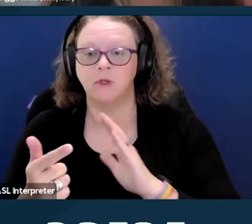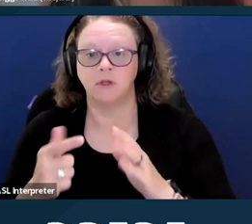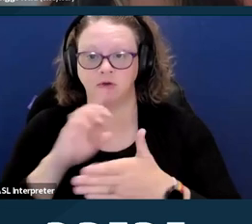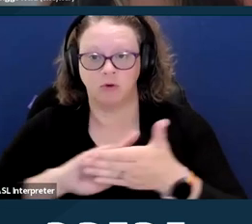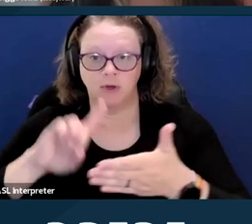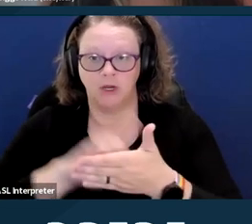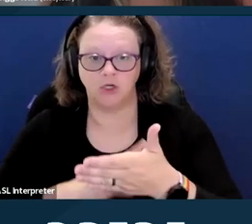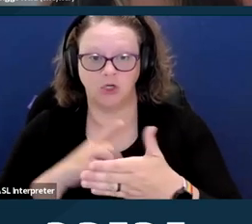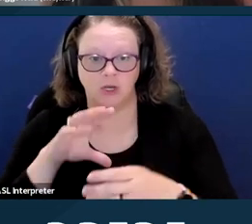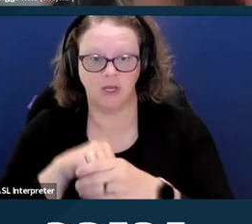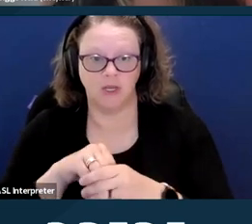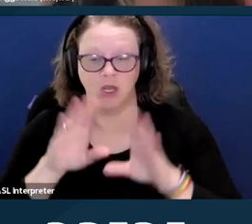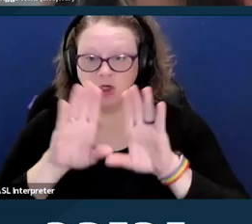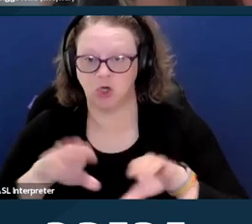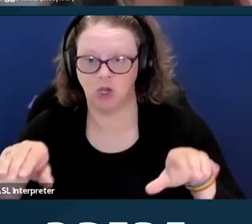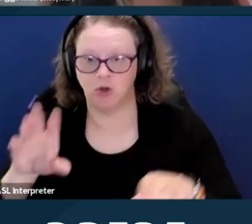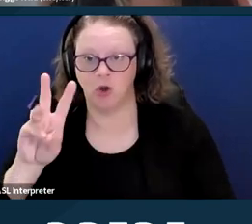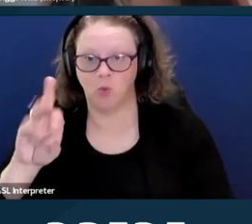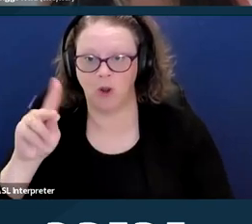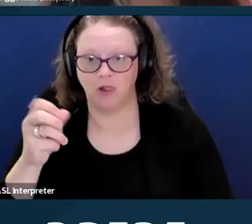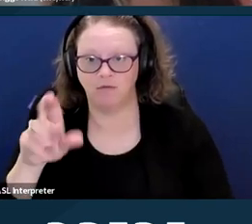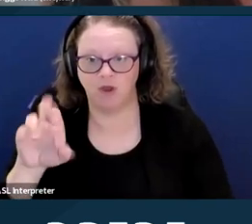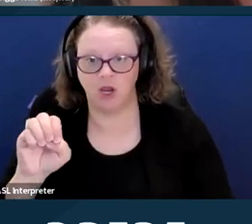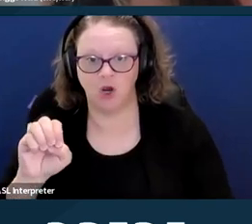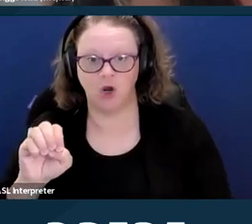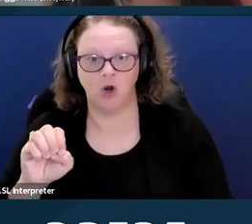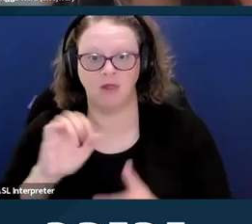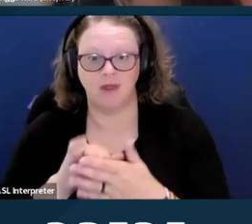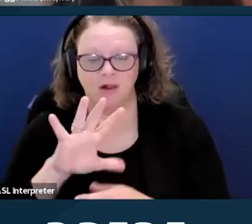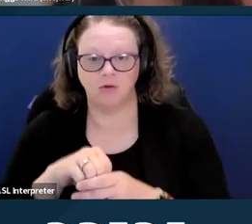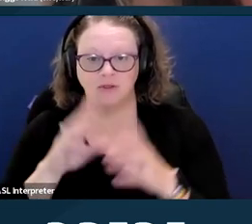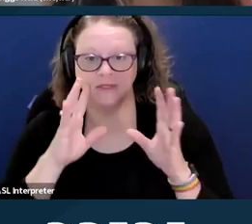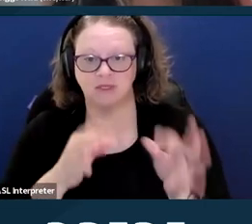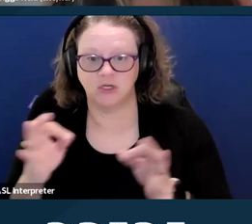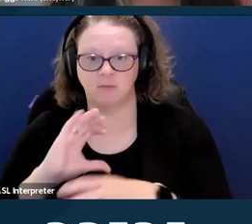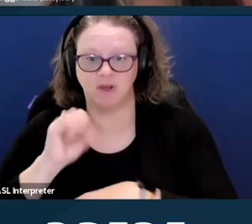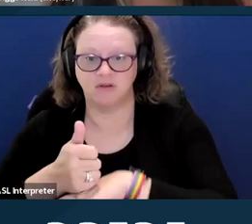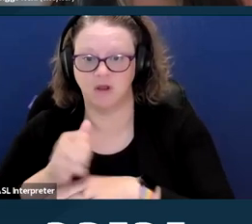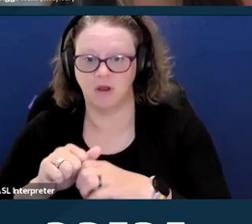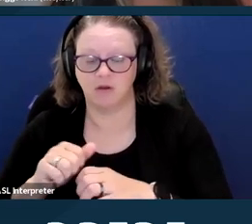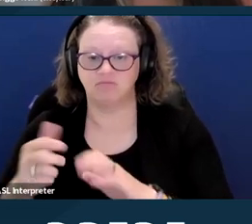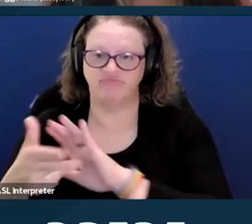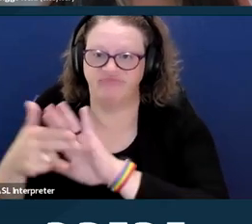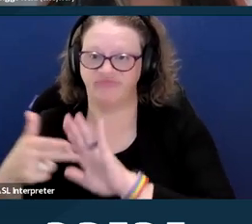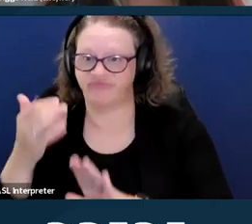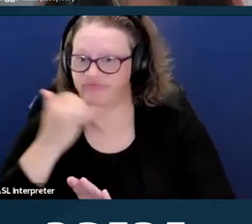which includes decisions based on stereotypes or generalizations about a child with a disability or that a parent or caregiver